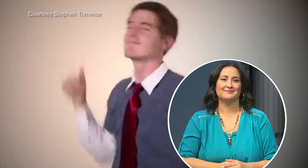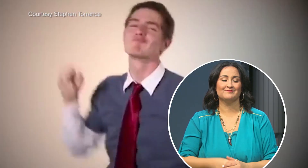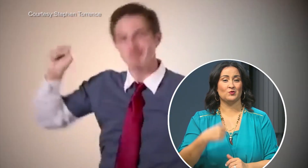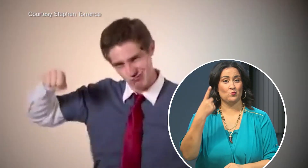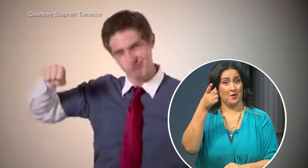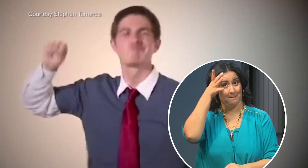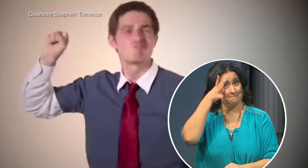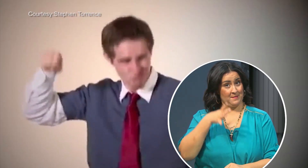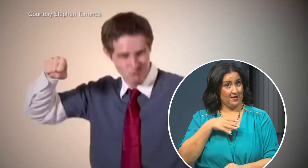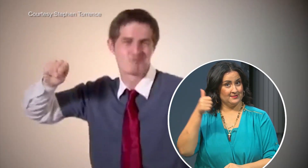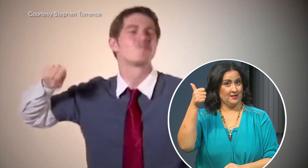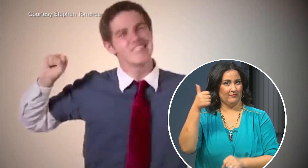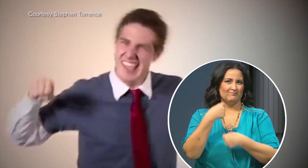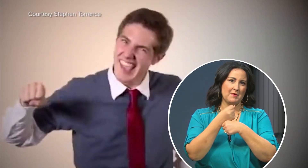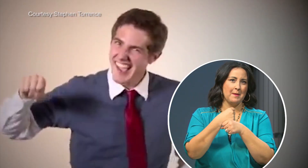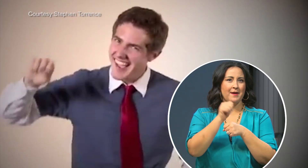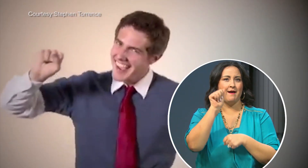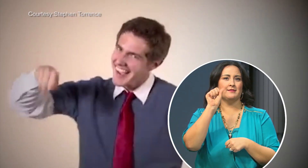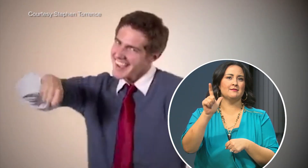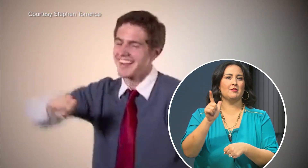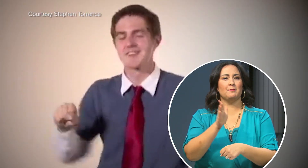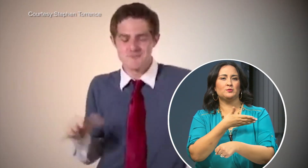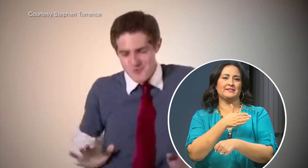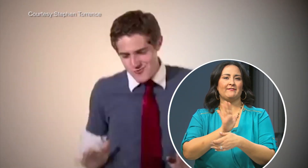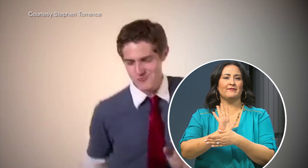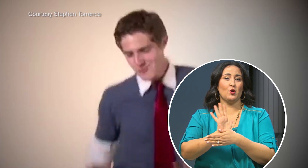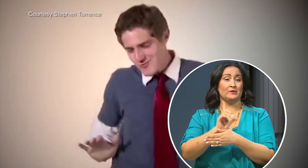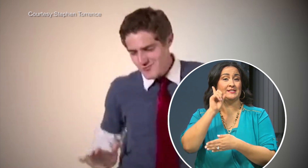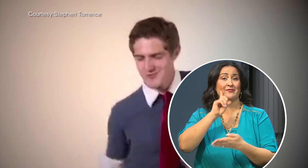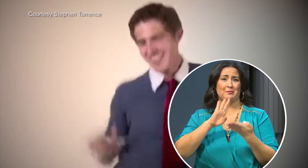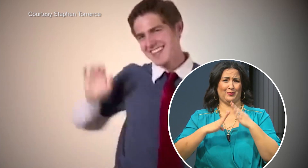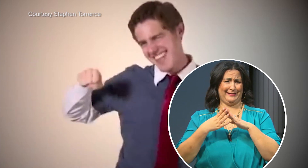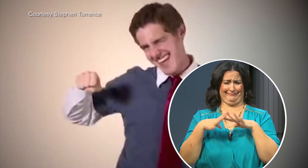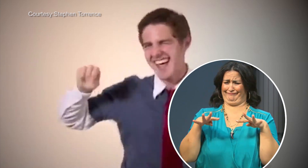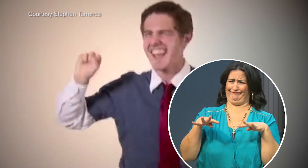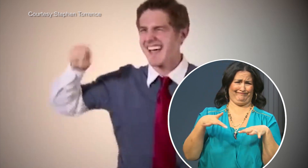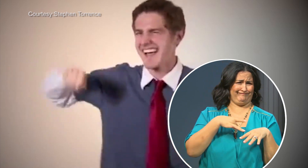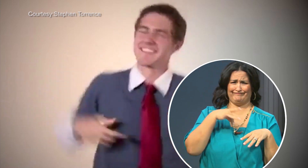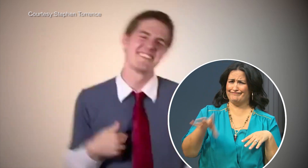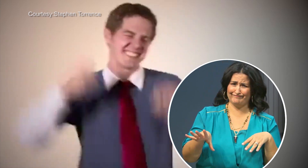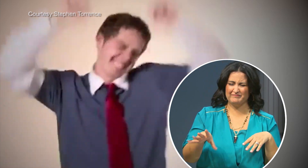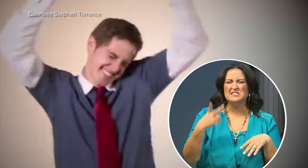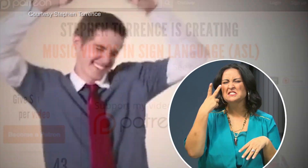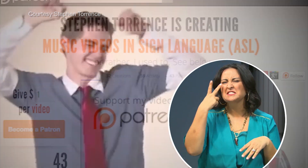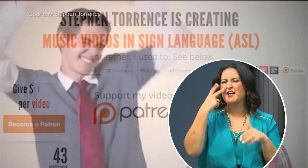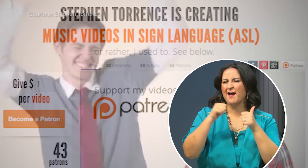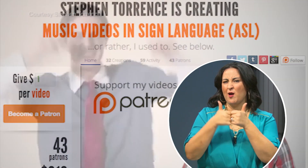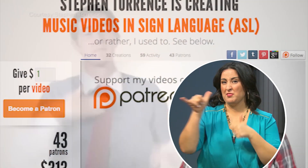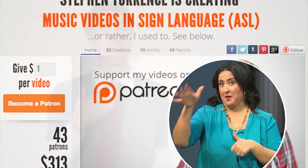We sat down with one man who had a different response when the Deaf community reacted to